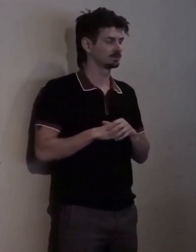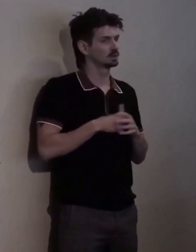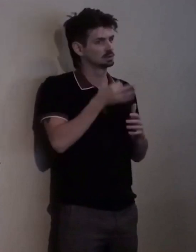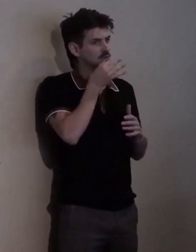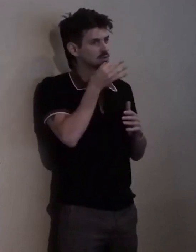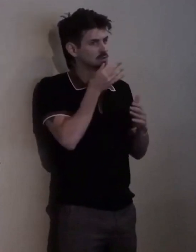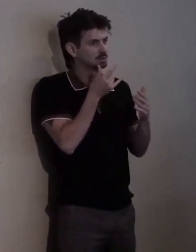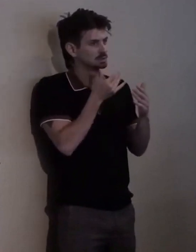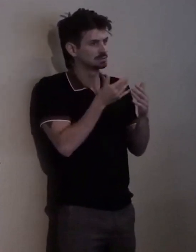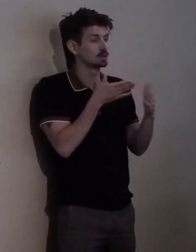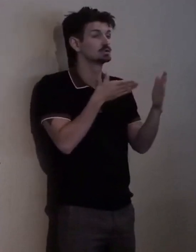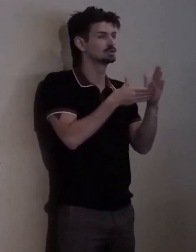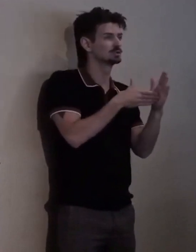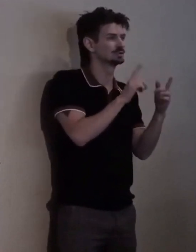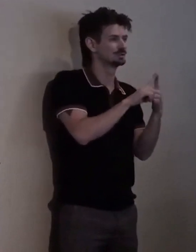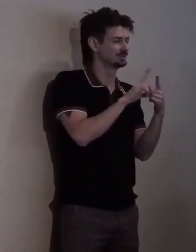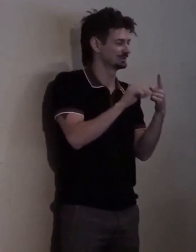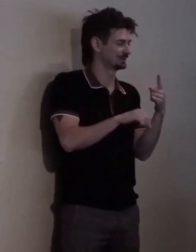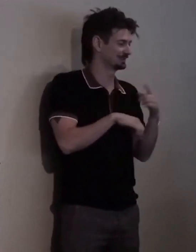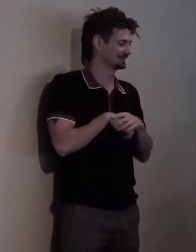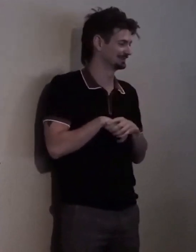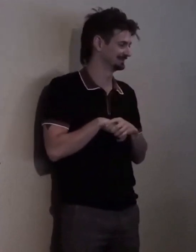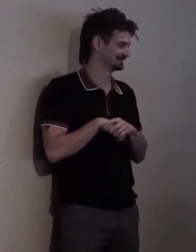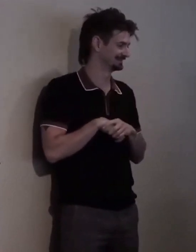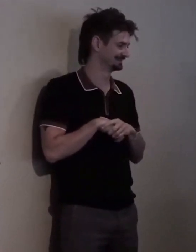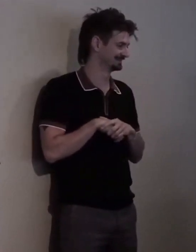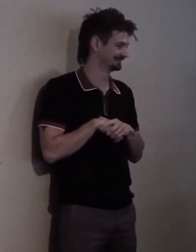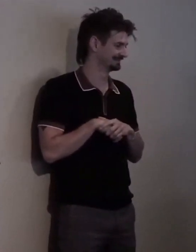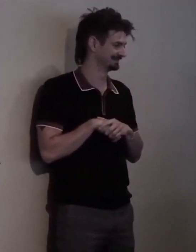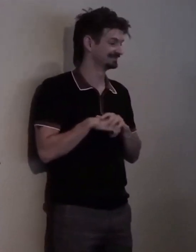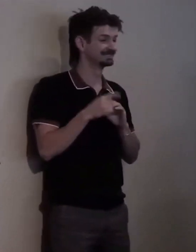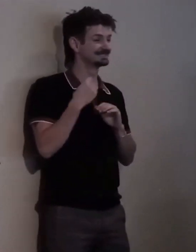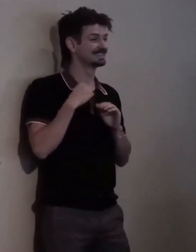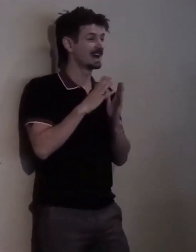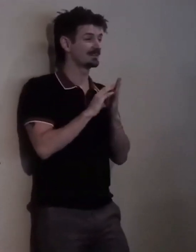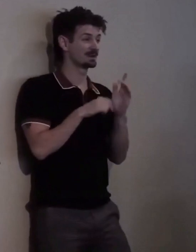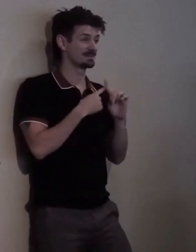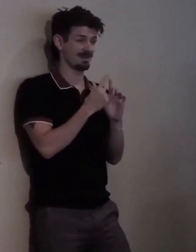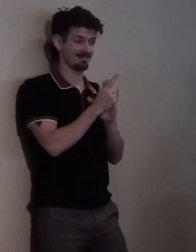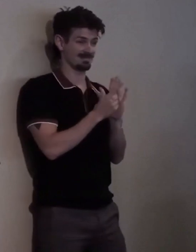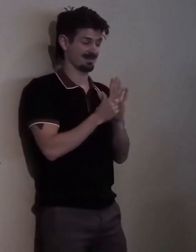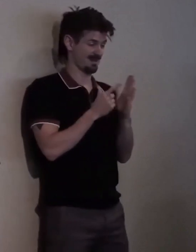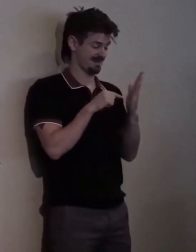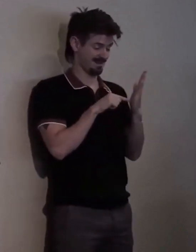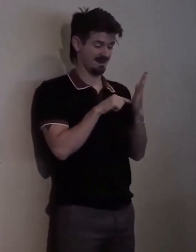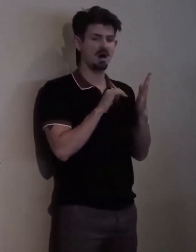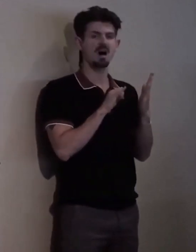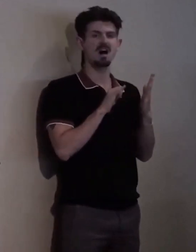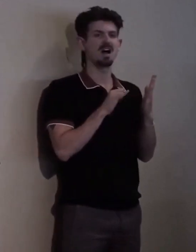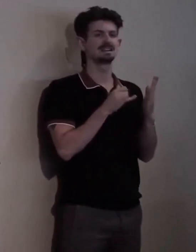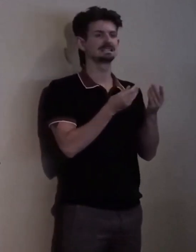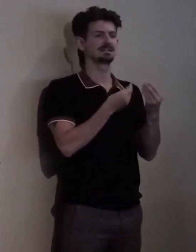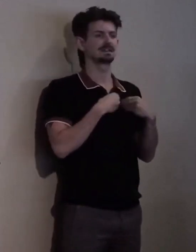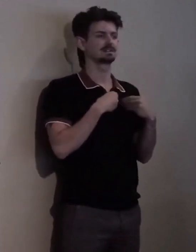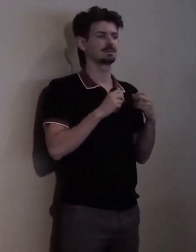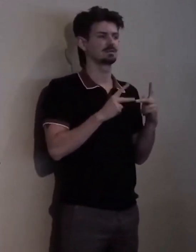What I have learned about any civil rights law is that it only gave us the right to fight for our rights. That is all.